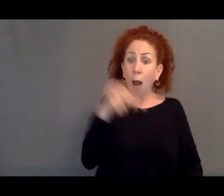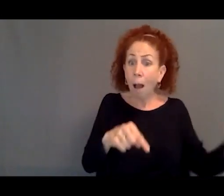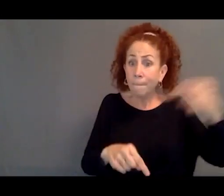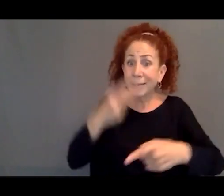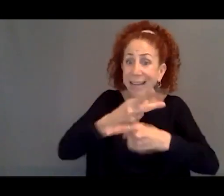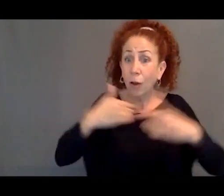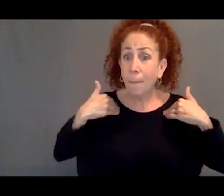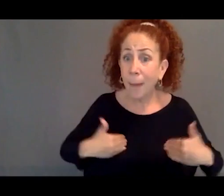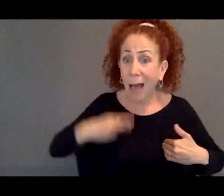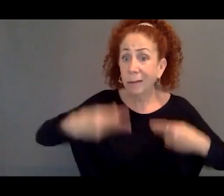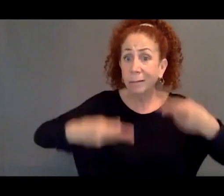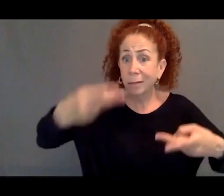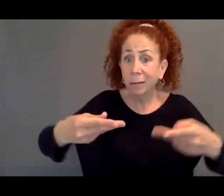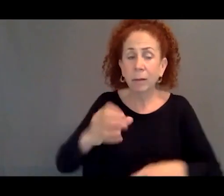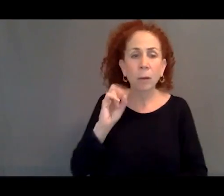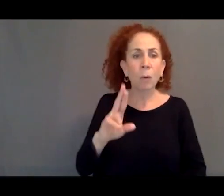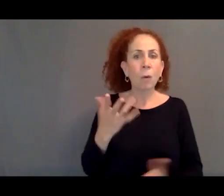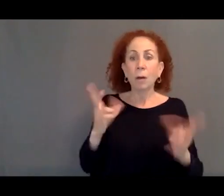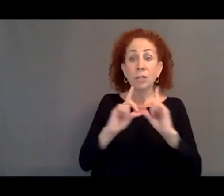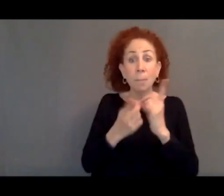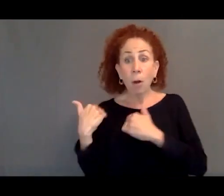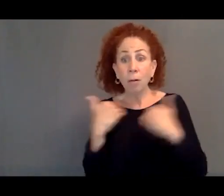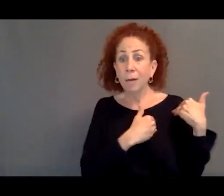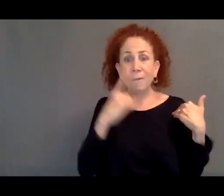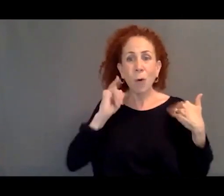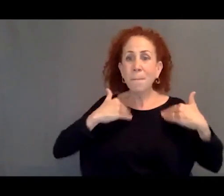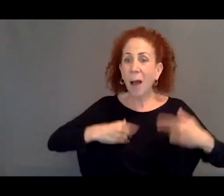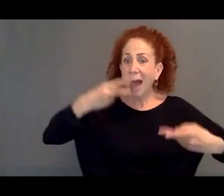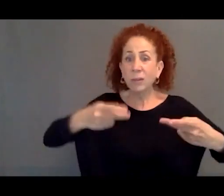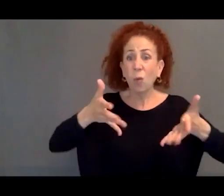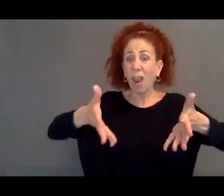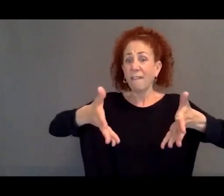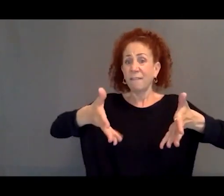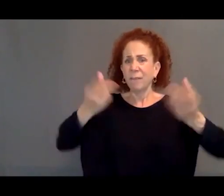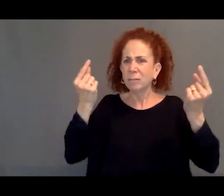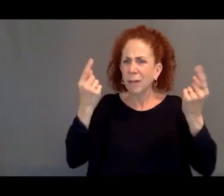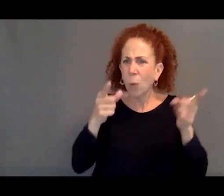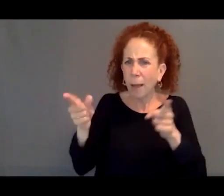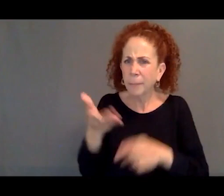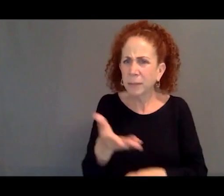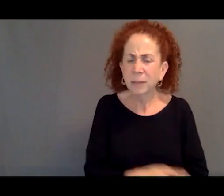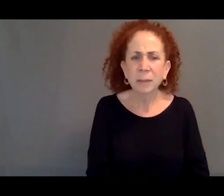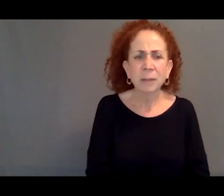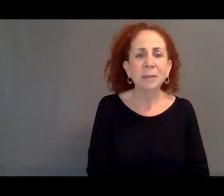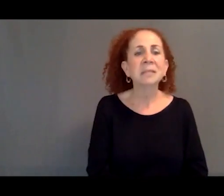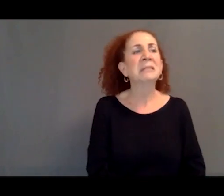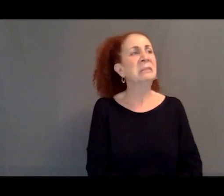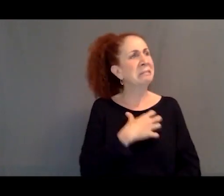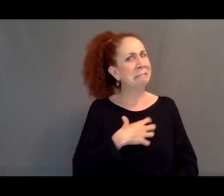or department that deals with the bodies or are they just kind of left where they are? That's a morbid question.